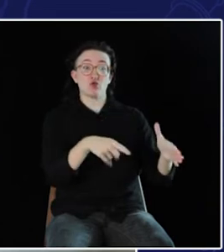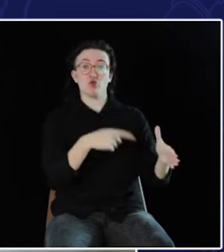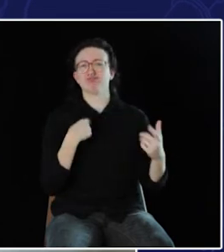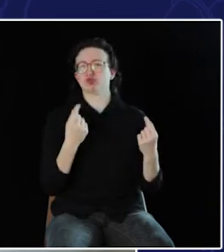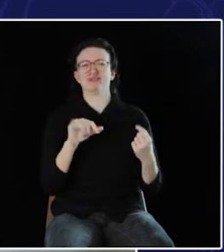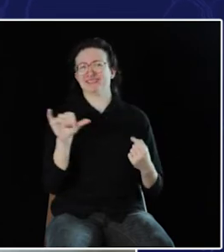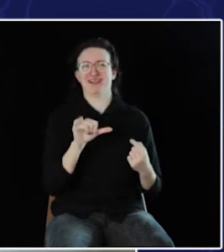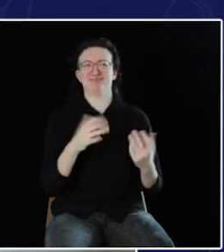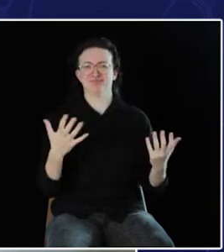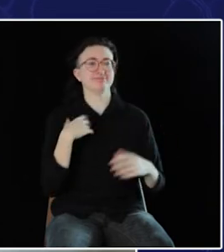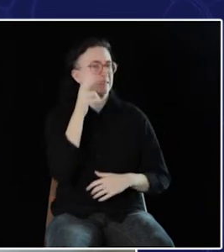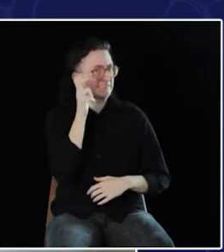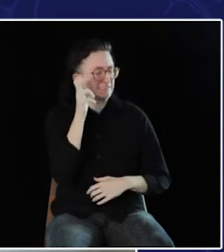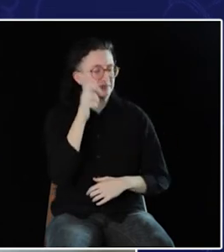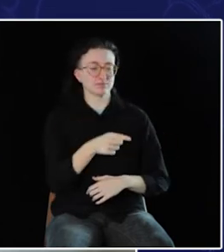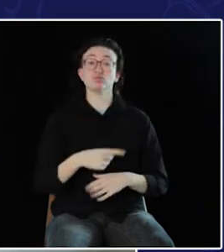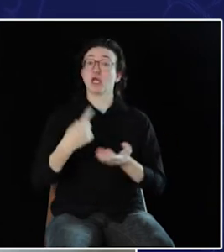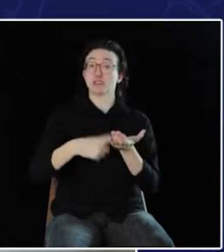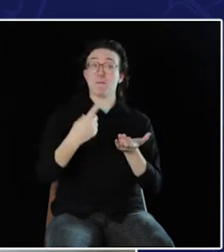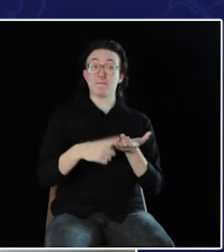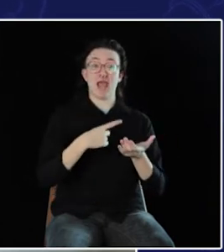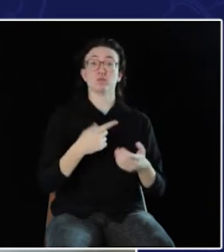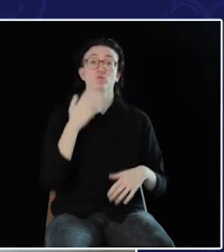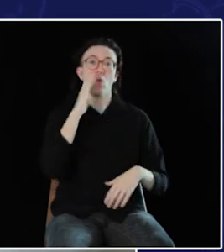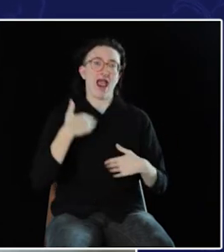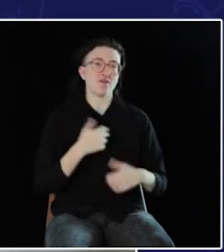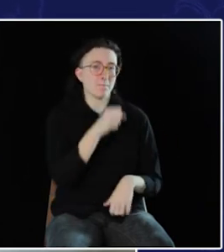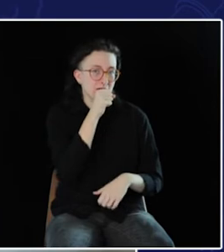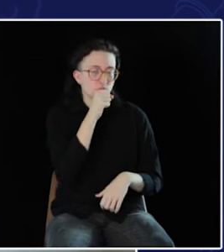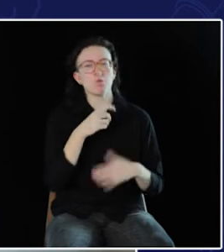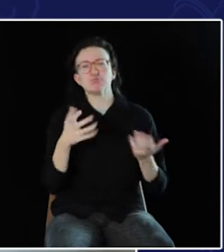Sometimes I will wear a microphone, kind of like an FM system,